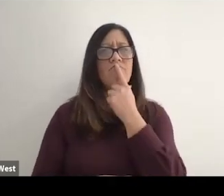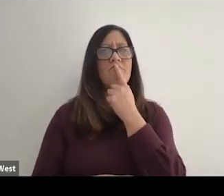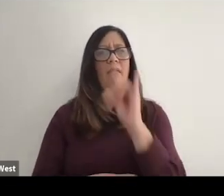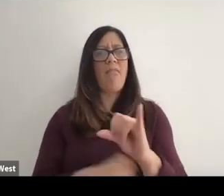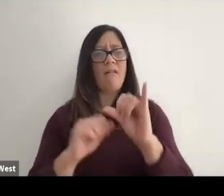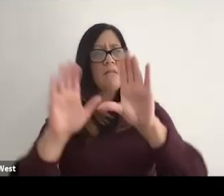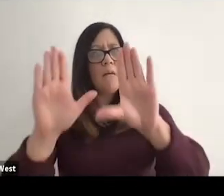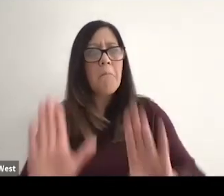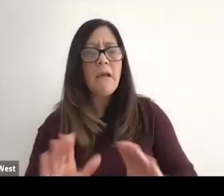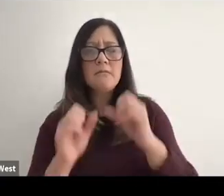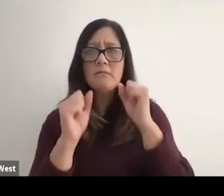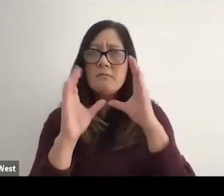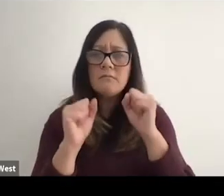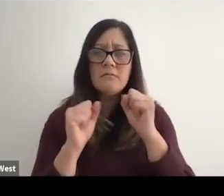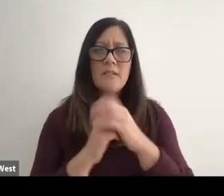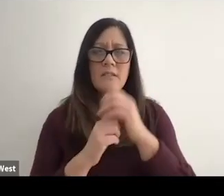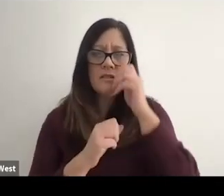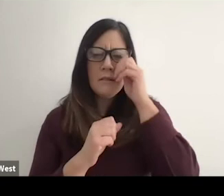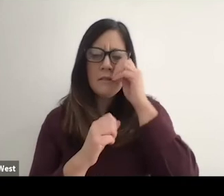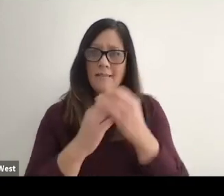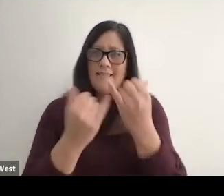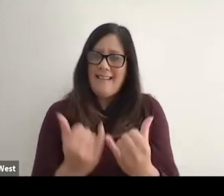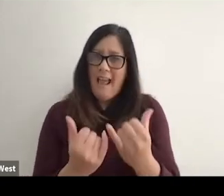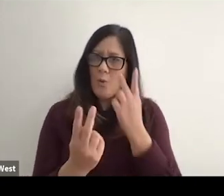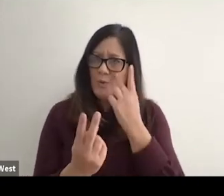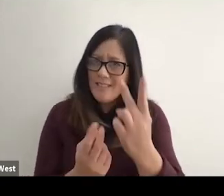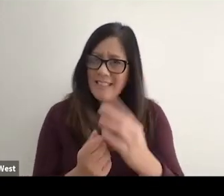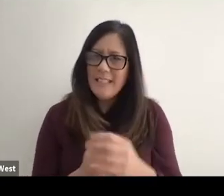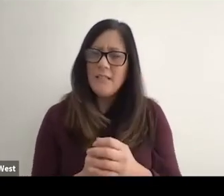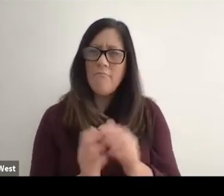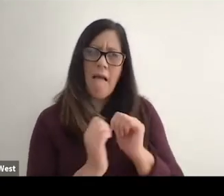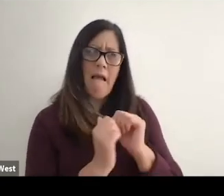That is amazing, that's incredible. So now that you have this information,